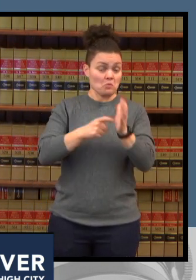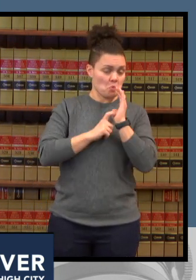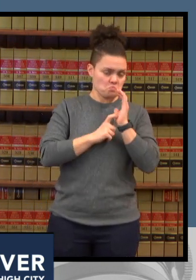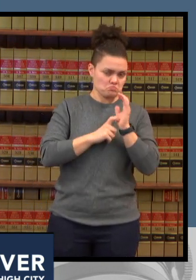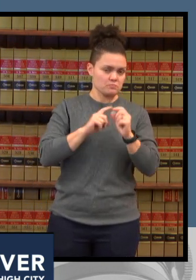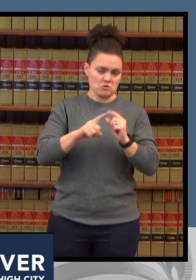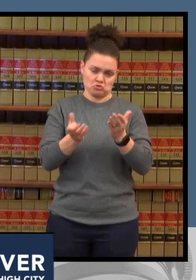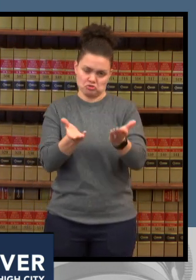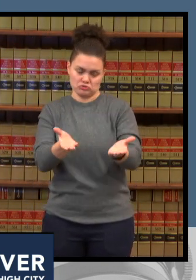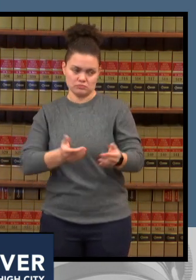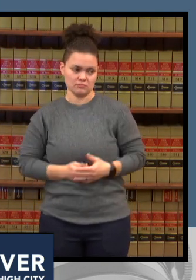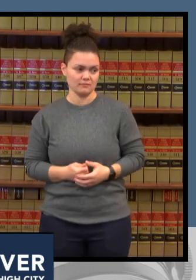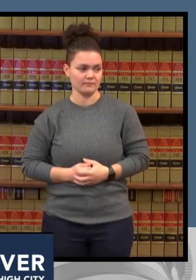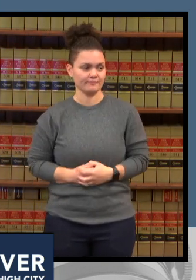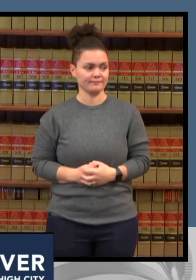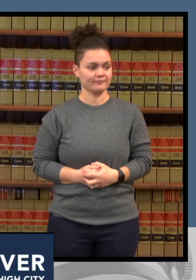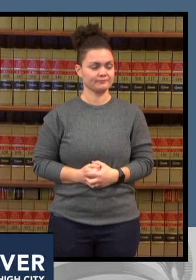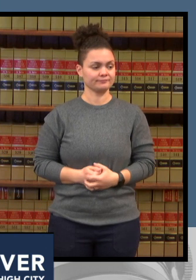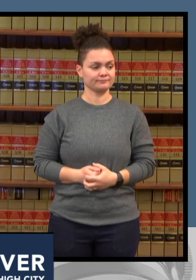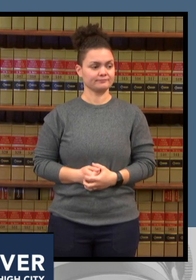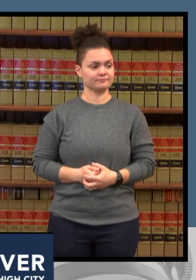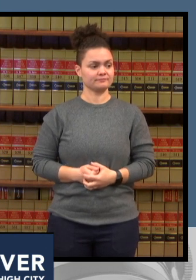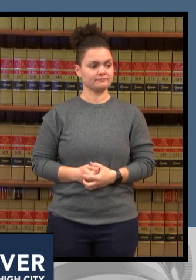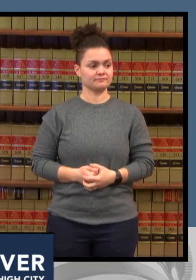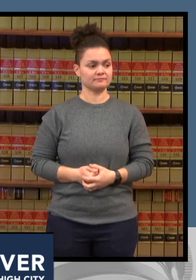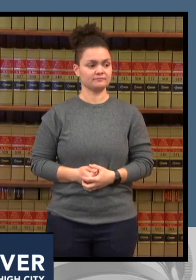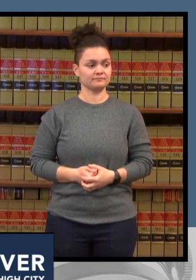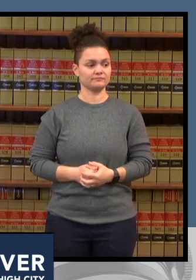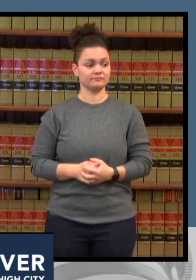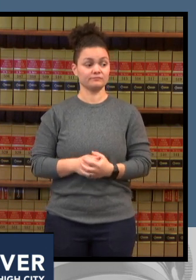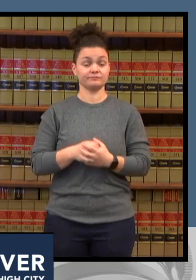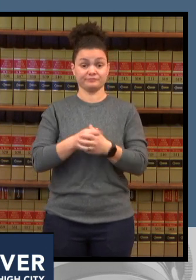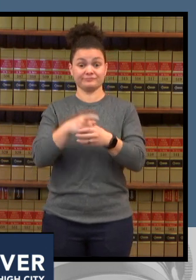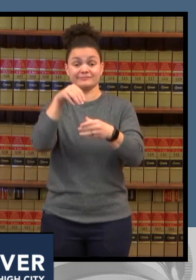can either look for or require face coverings for everybody that comes through the door